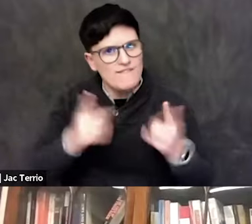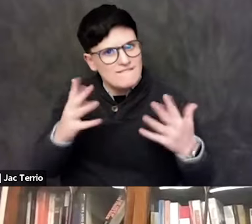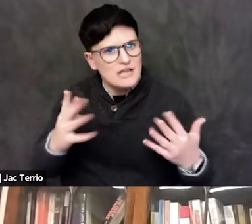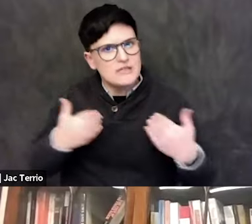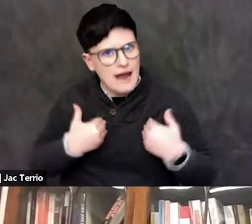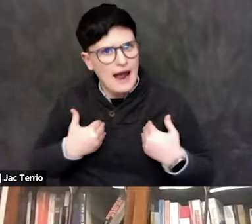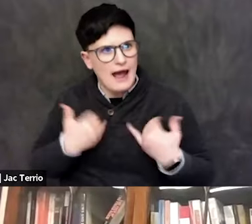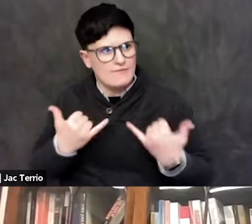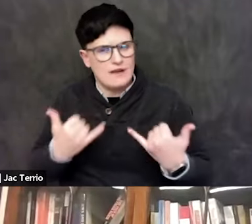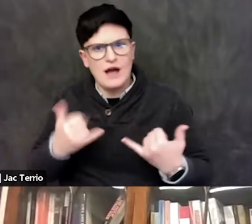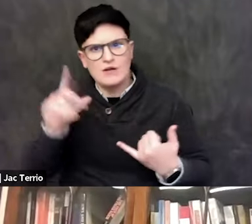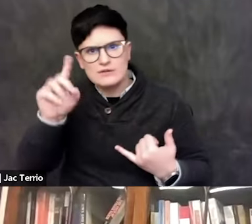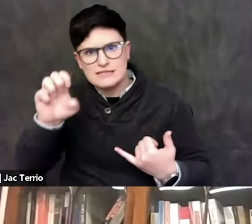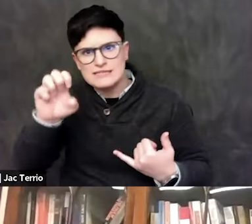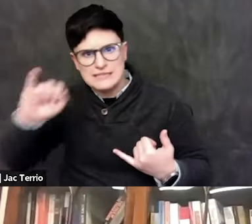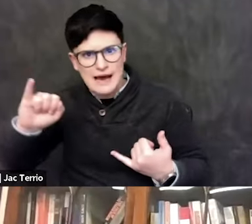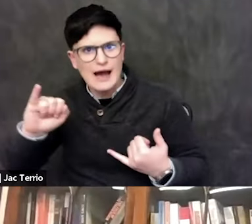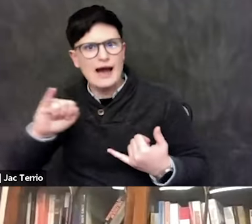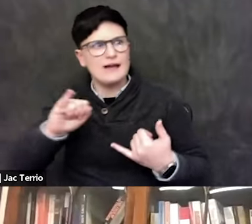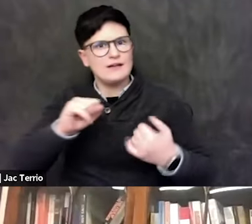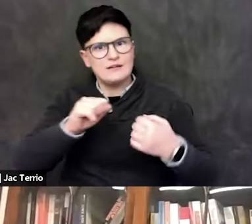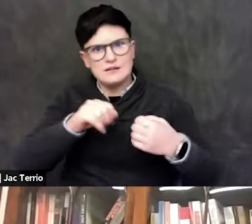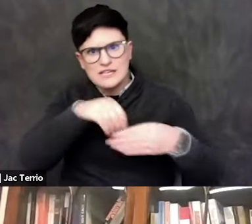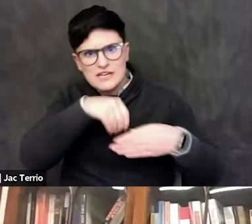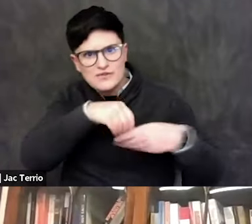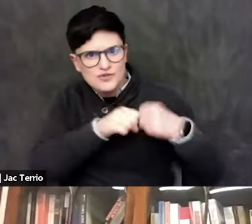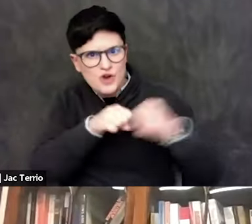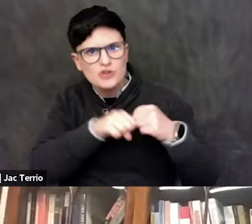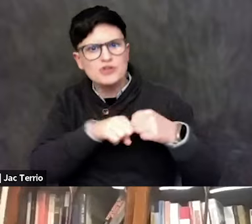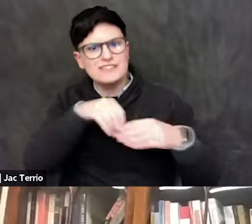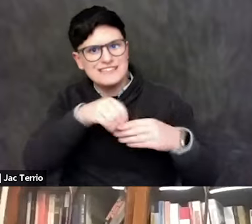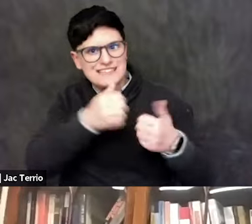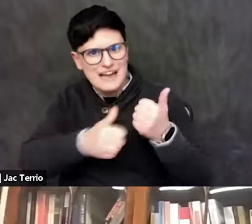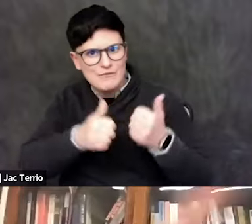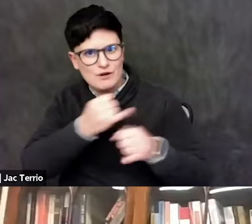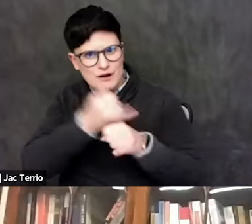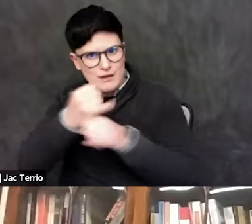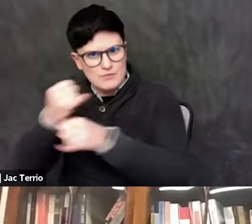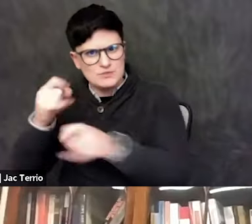infrastructure on every campus. And Jews seem to be left out of that. So why do we...